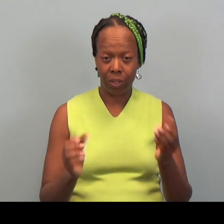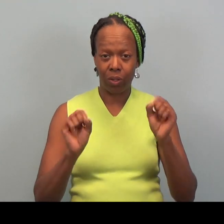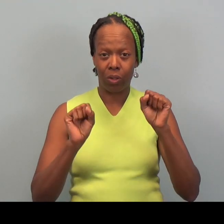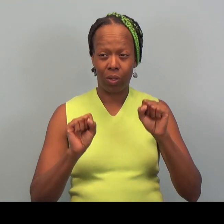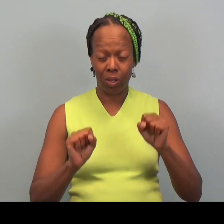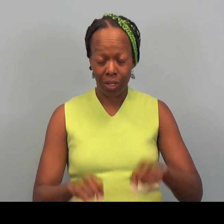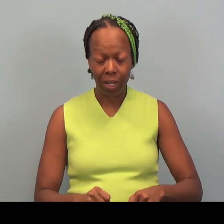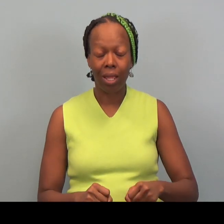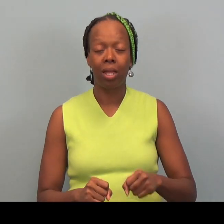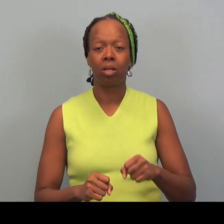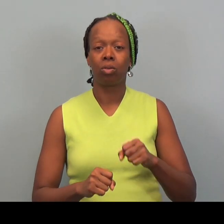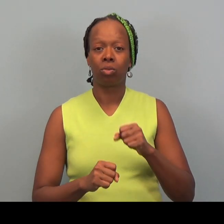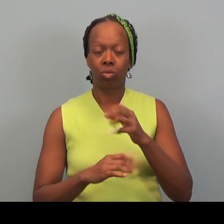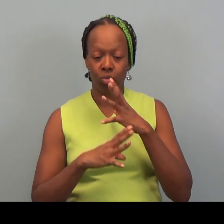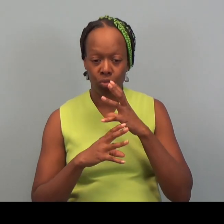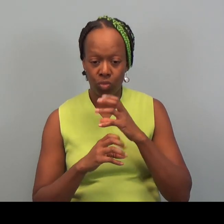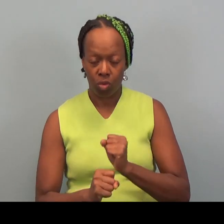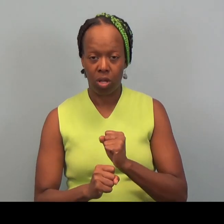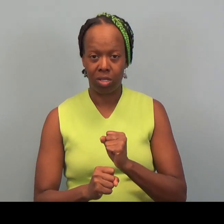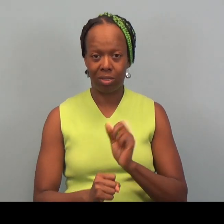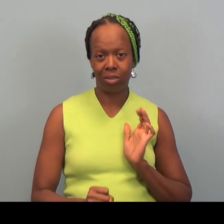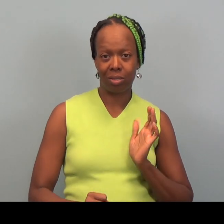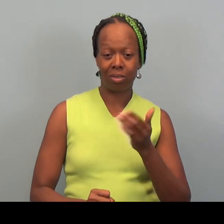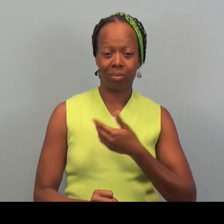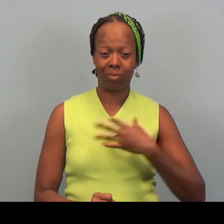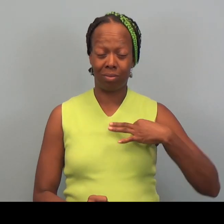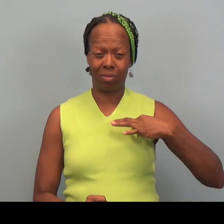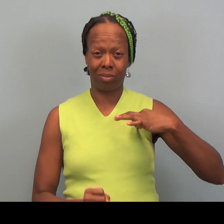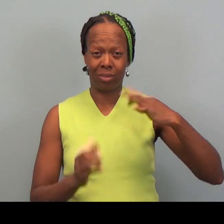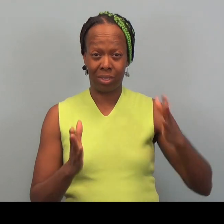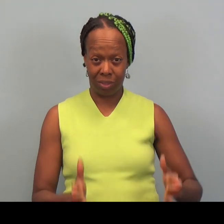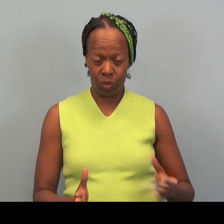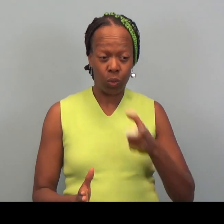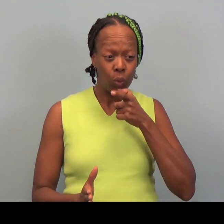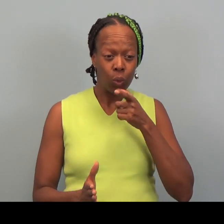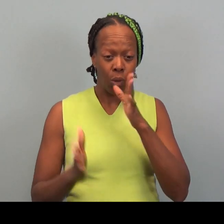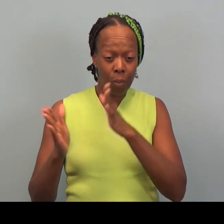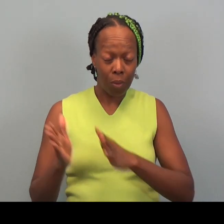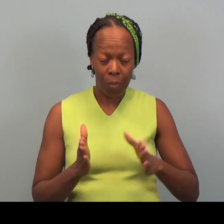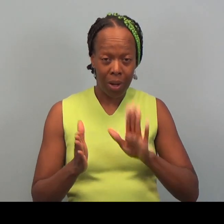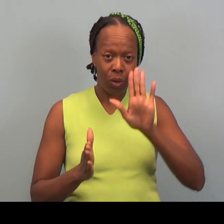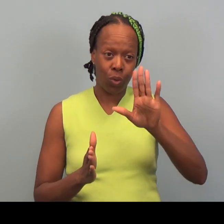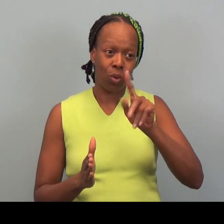you can be assured that the volunteer who is preparing your taxes